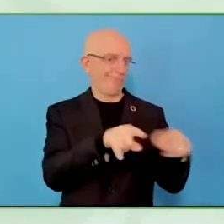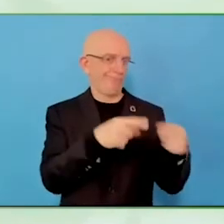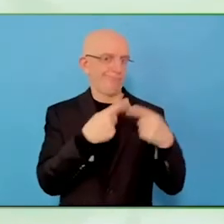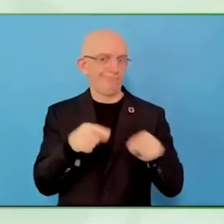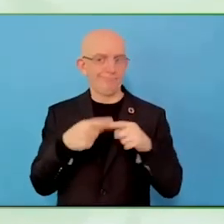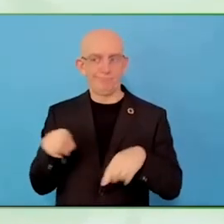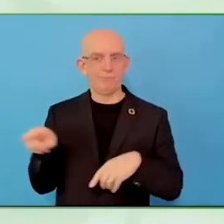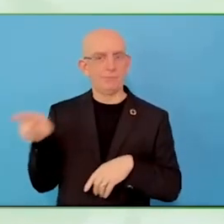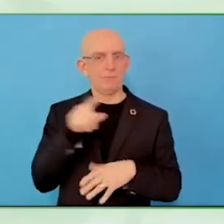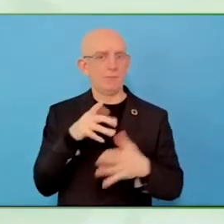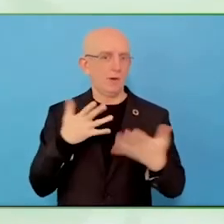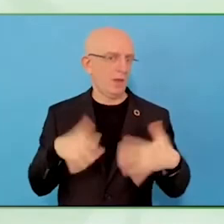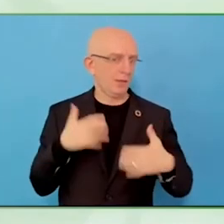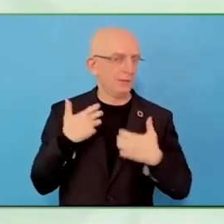lot of lecturers, we have a program called Dialogue. People come to this program and become public speakers.